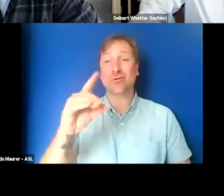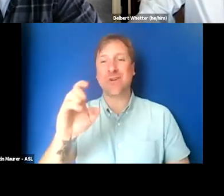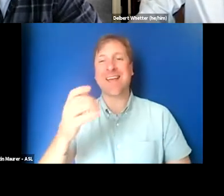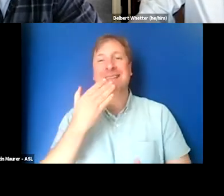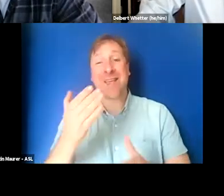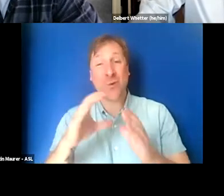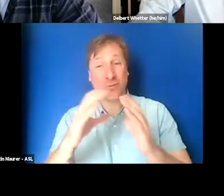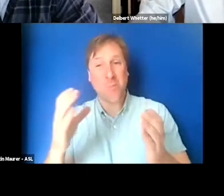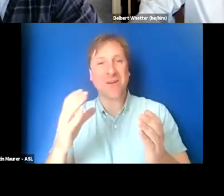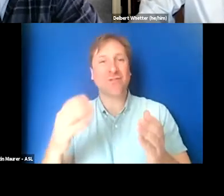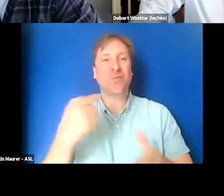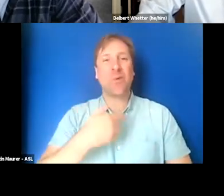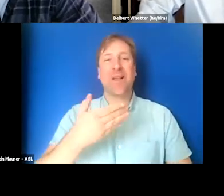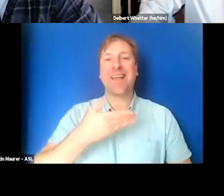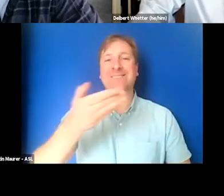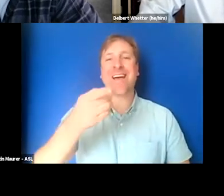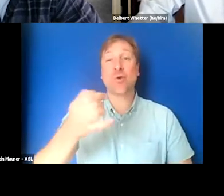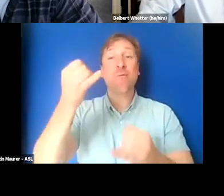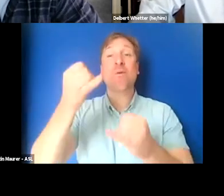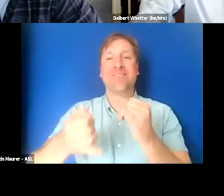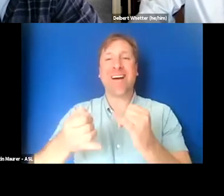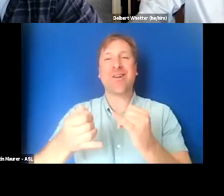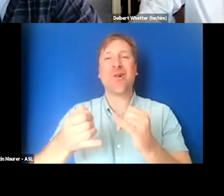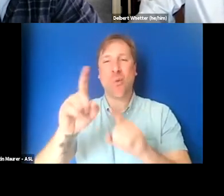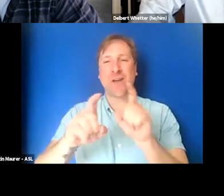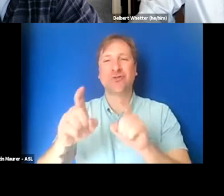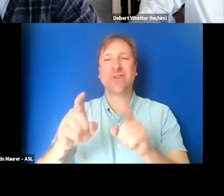We are going to be inviting you back for the final Q and A after our next section.